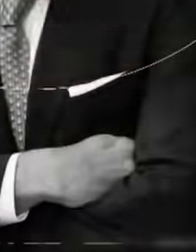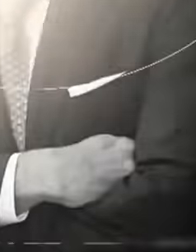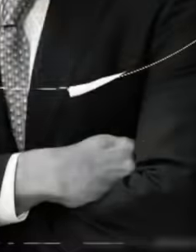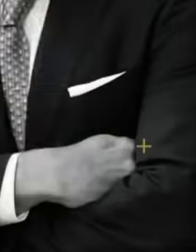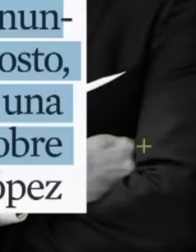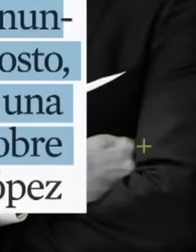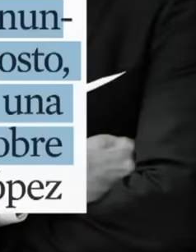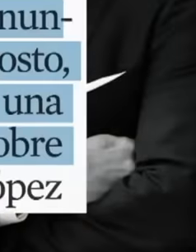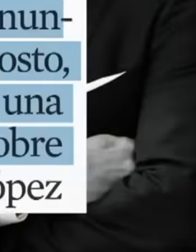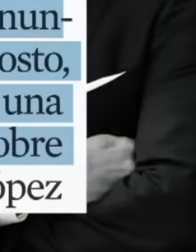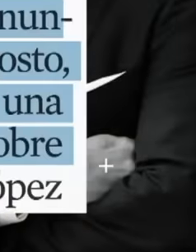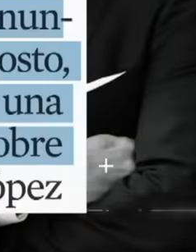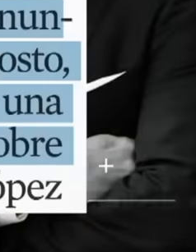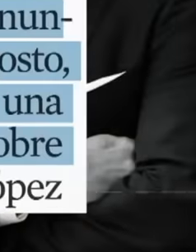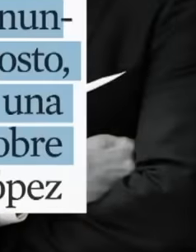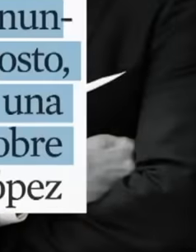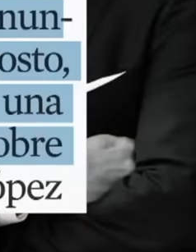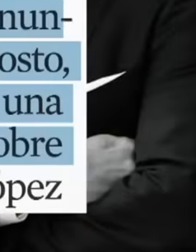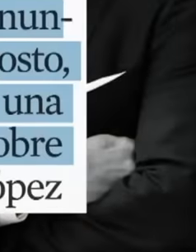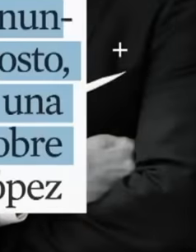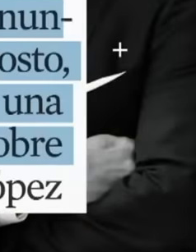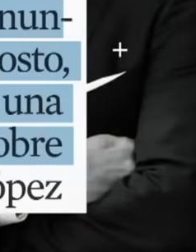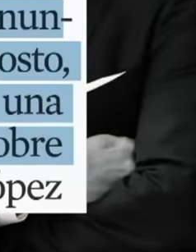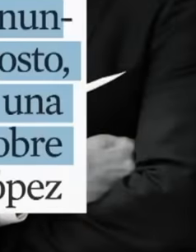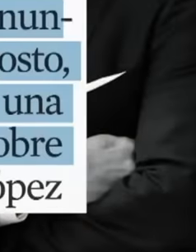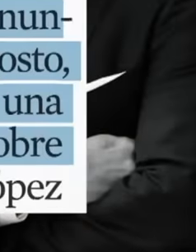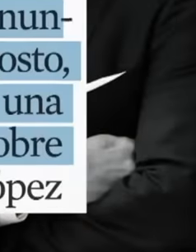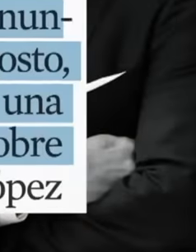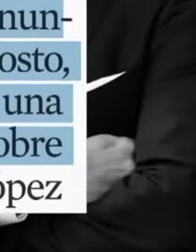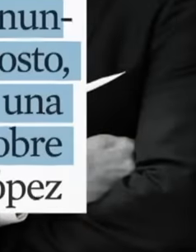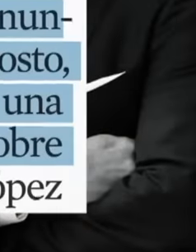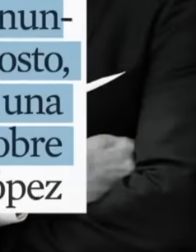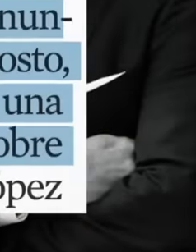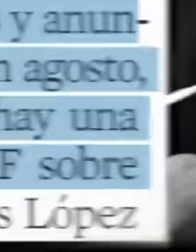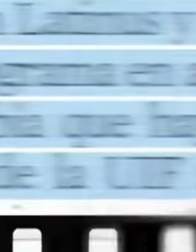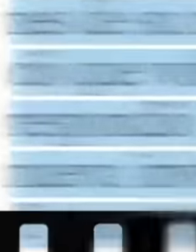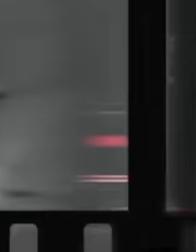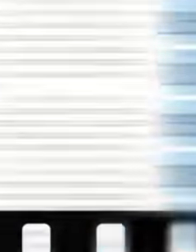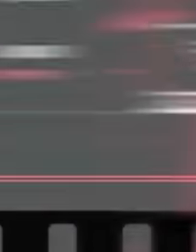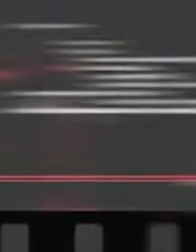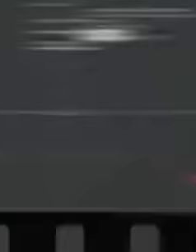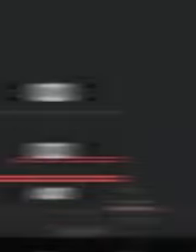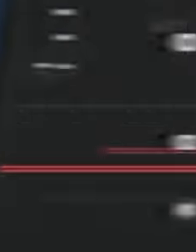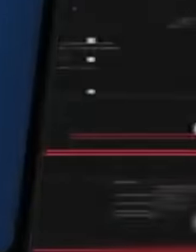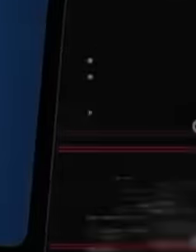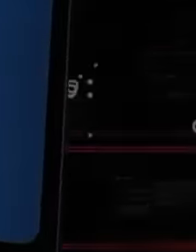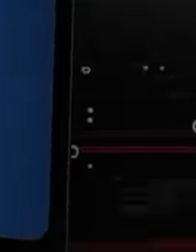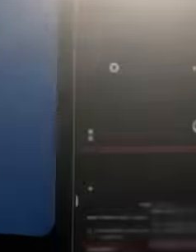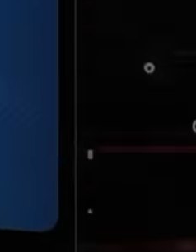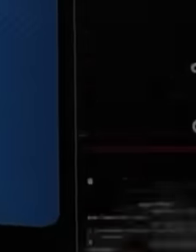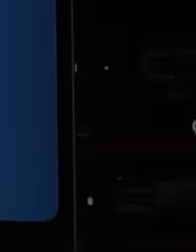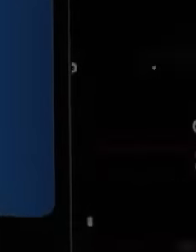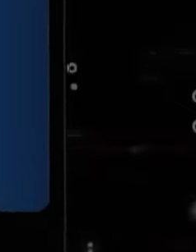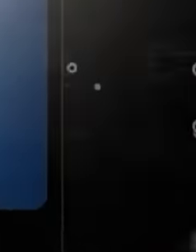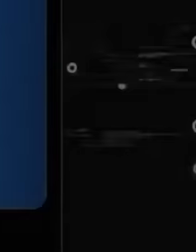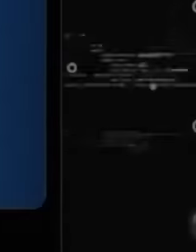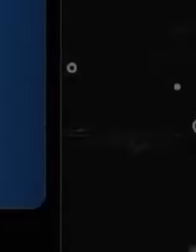he did not know that there is a new UIF investigation about him three false that Pablo Gómez persecutes